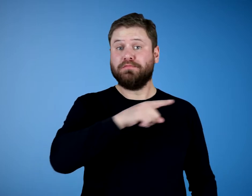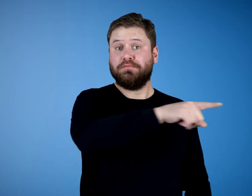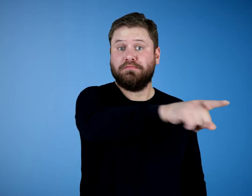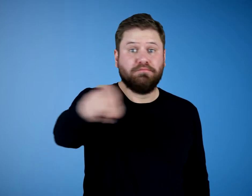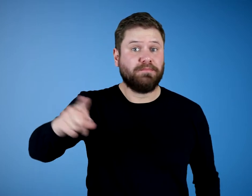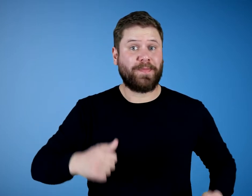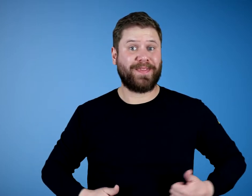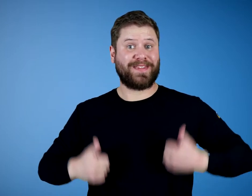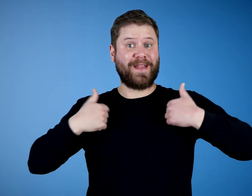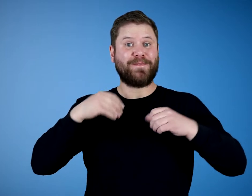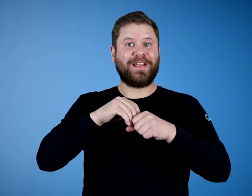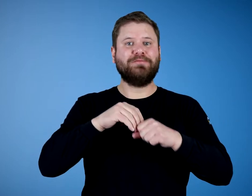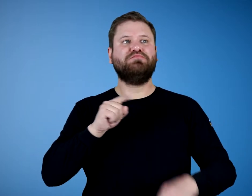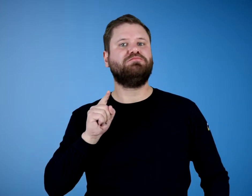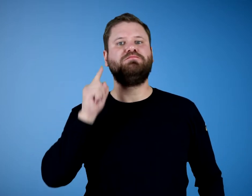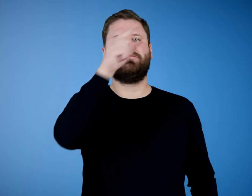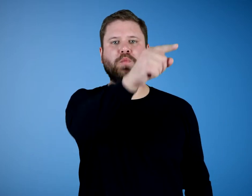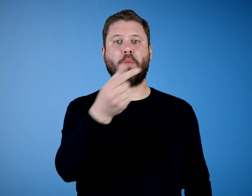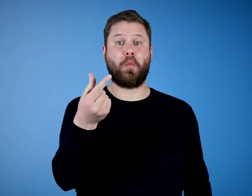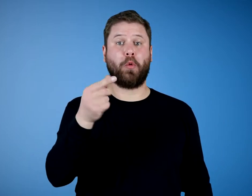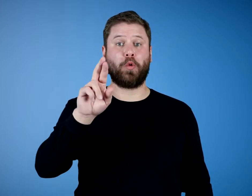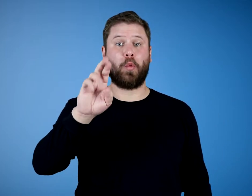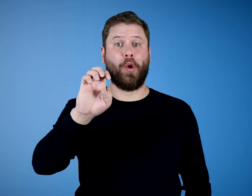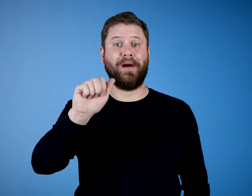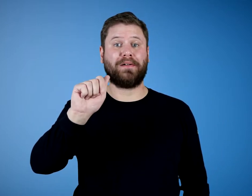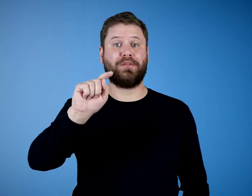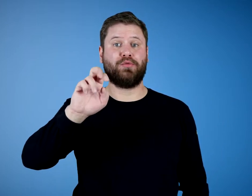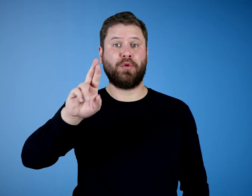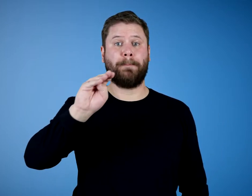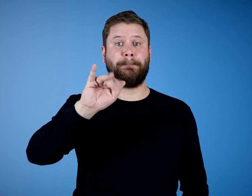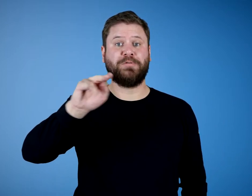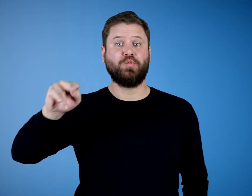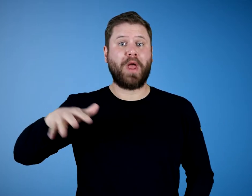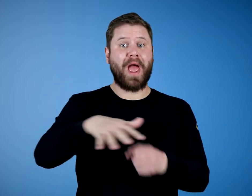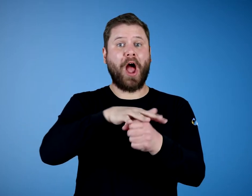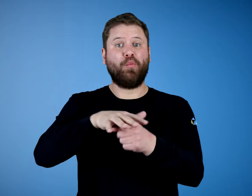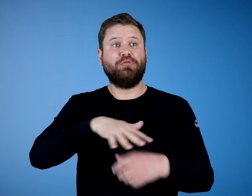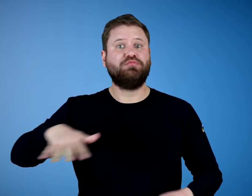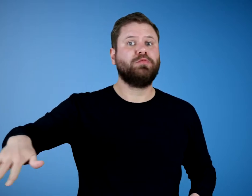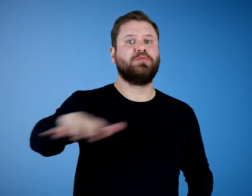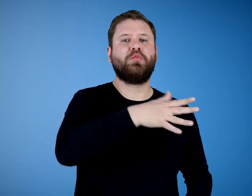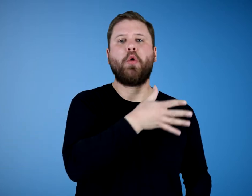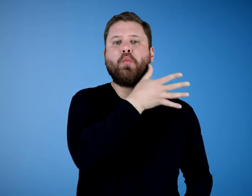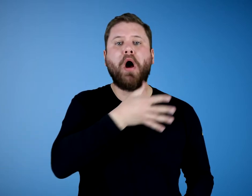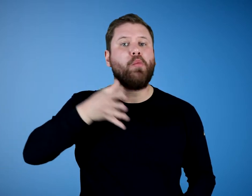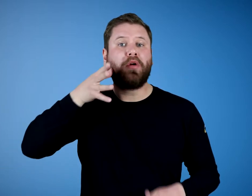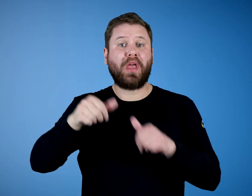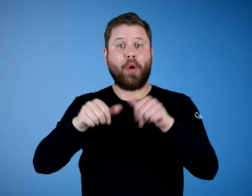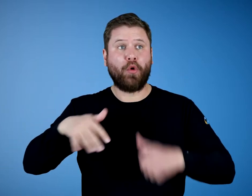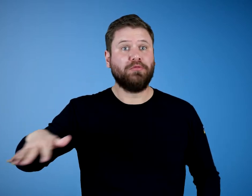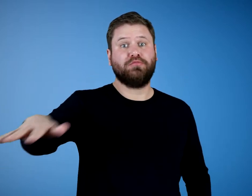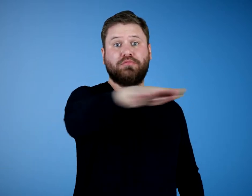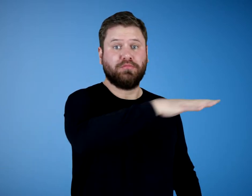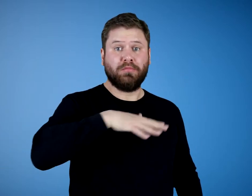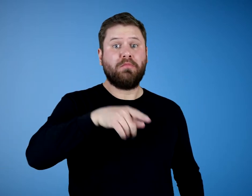Do you live in Greater MN, rural areas?